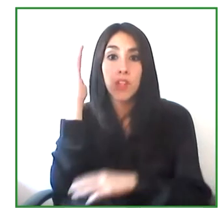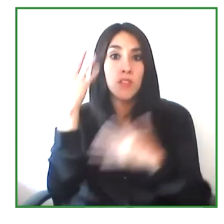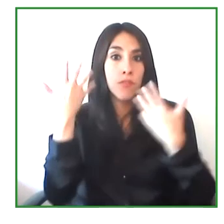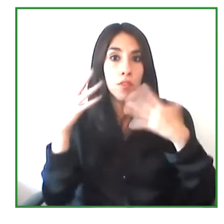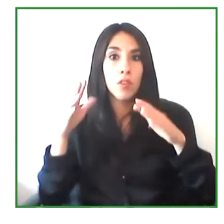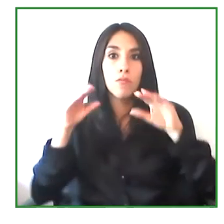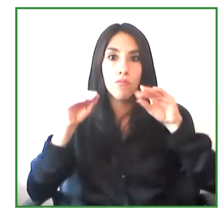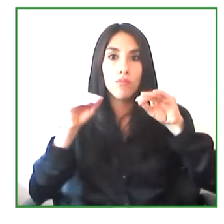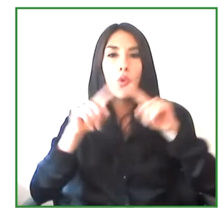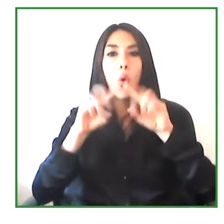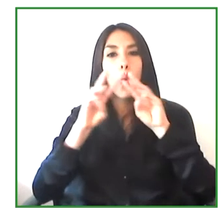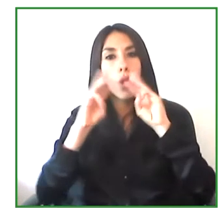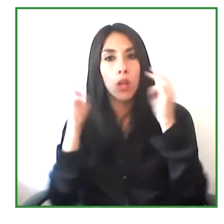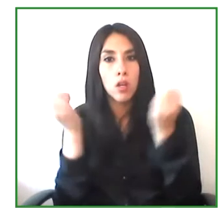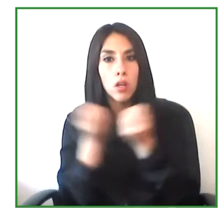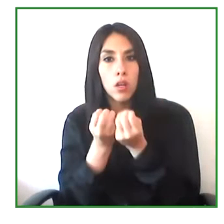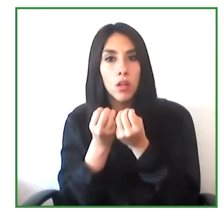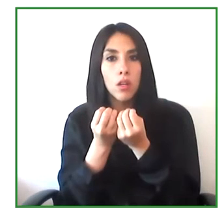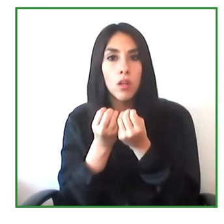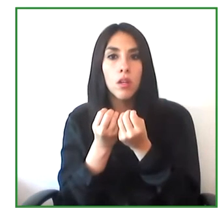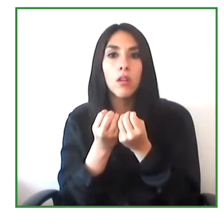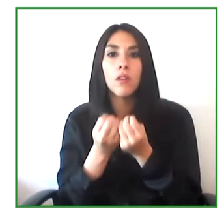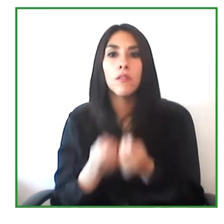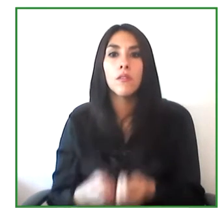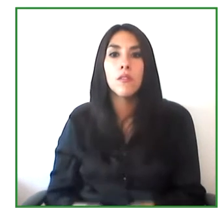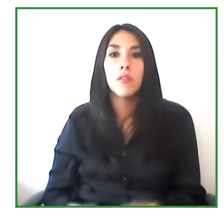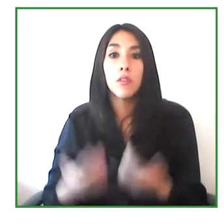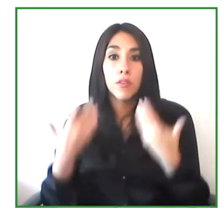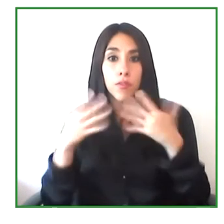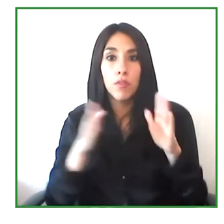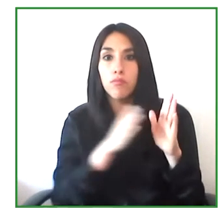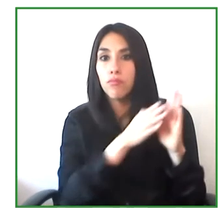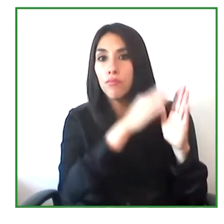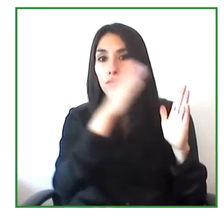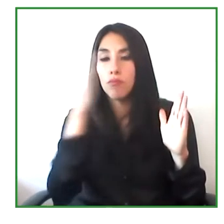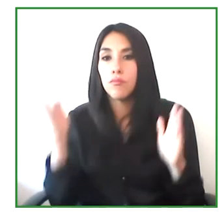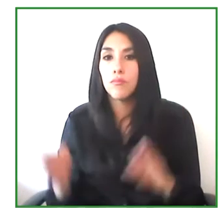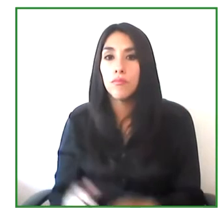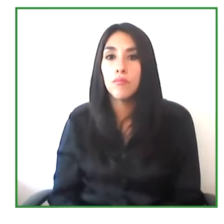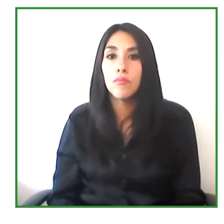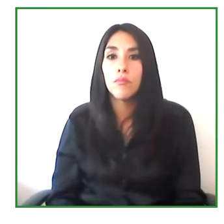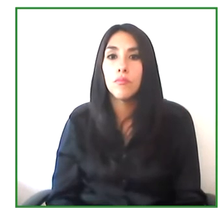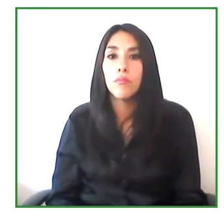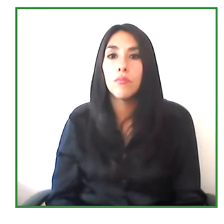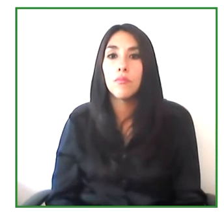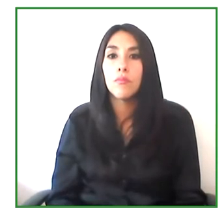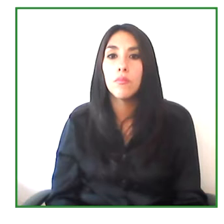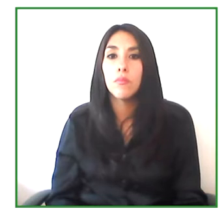and this should be finished soon because we have also increased the amount of hours